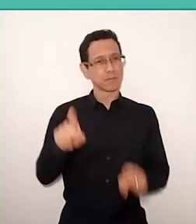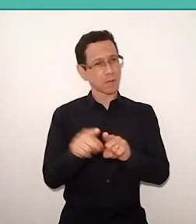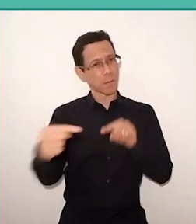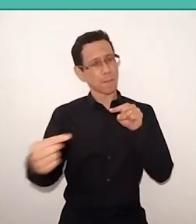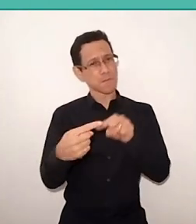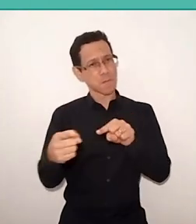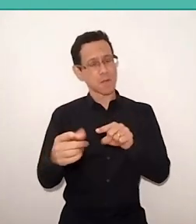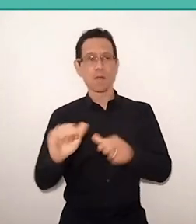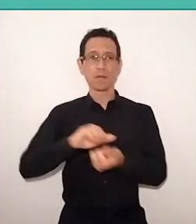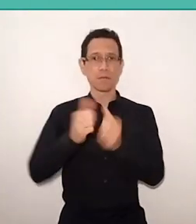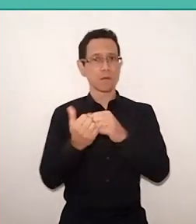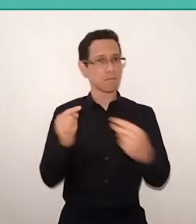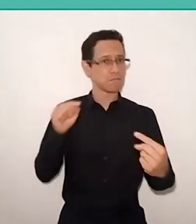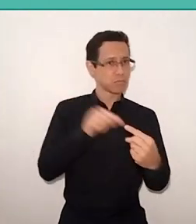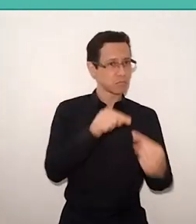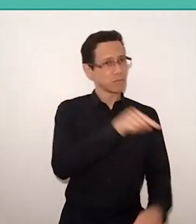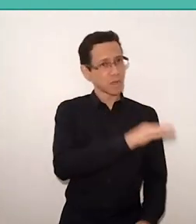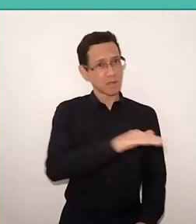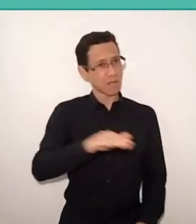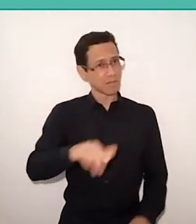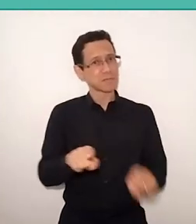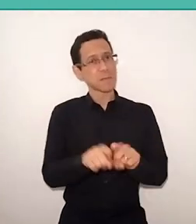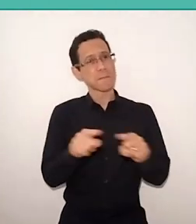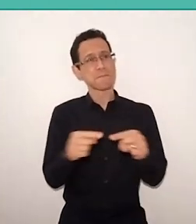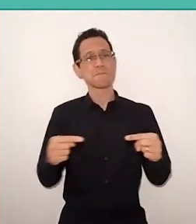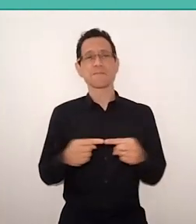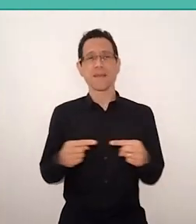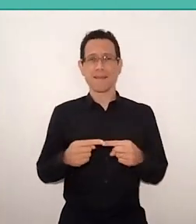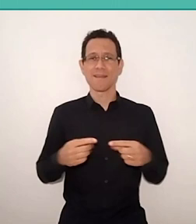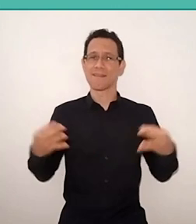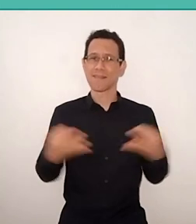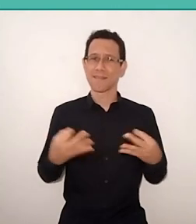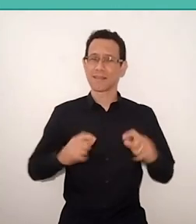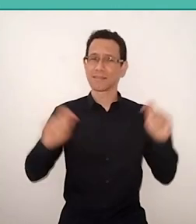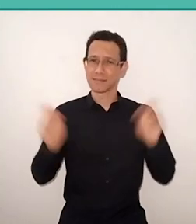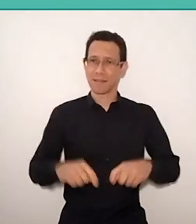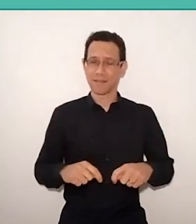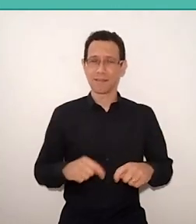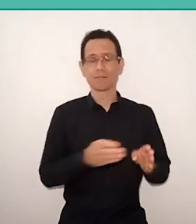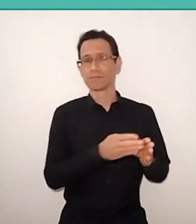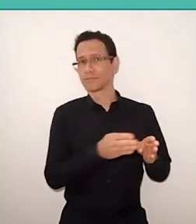Freirian methodology applies perfectly in the Culture Circle. Here at the university where I’m working